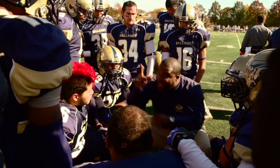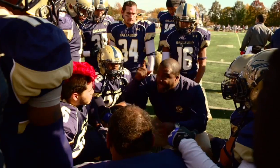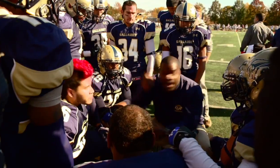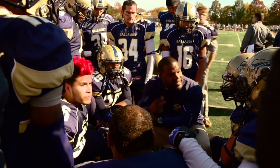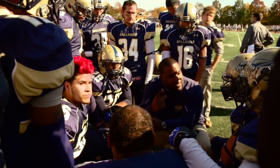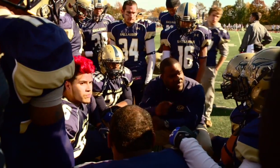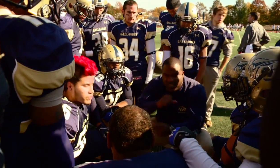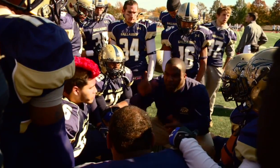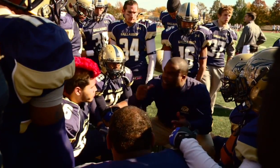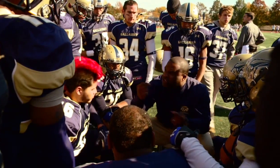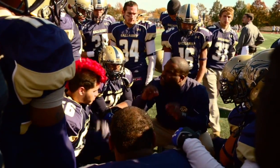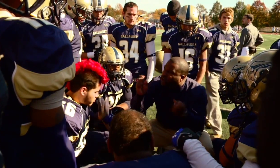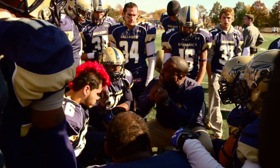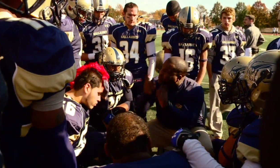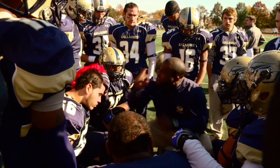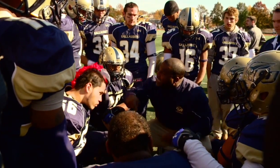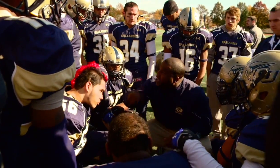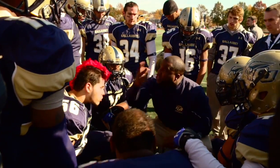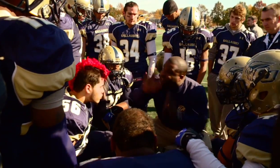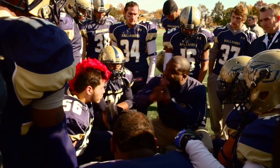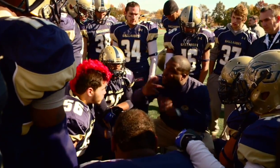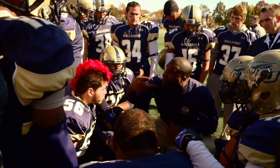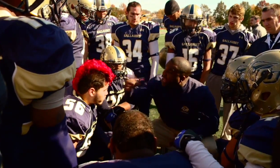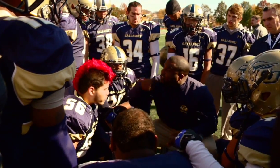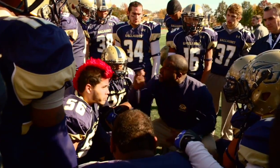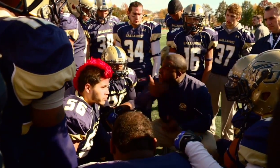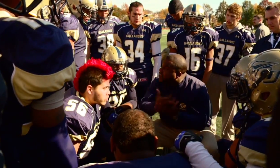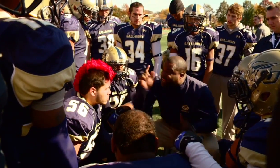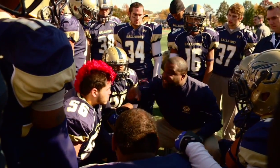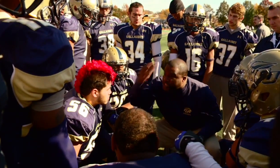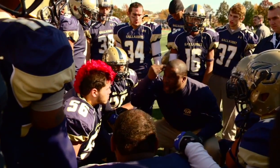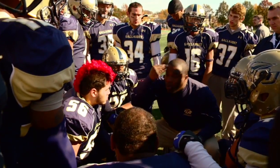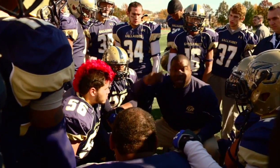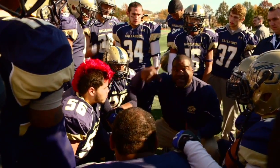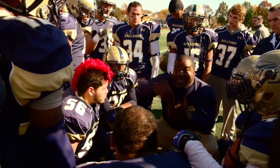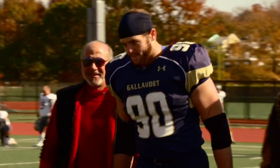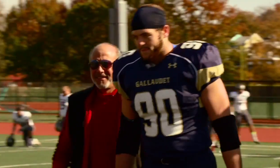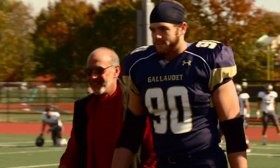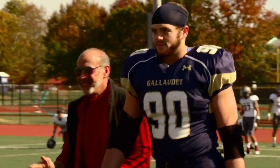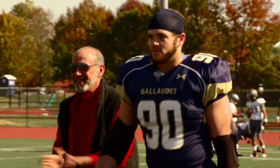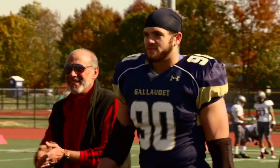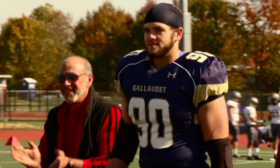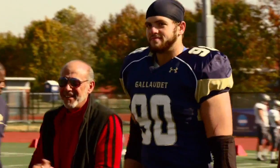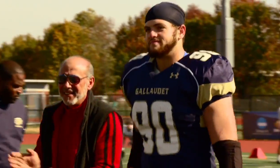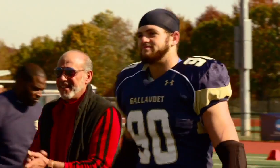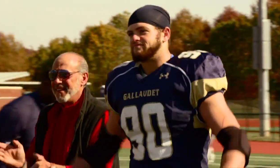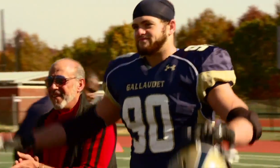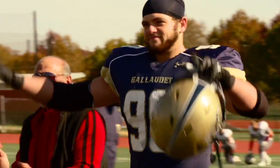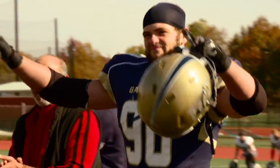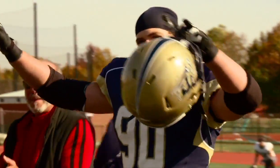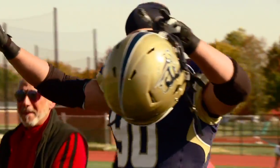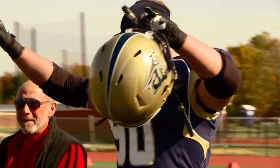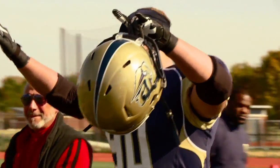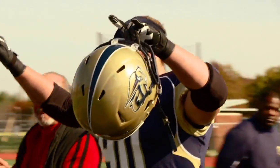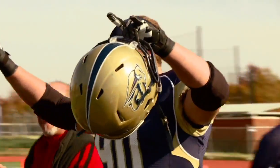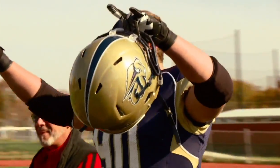Coach: Gallaudet defense, that's all we need to do, there's no adjustment needed, 3 straight 3 that's everything you need to know They come from 23 different states